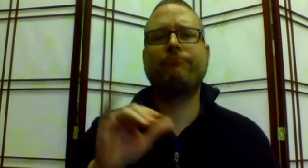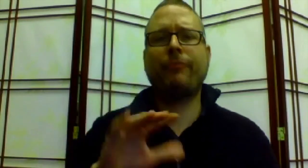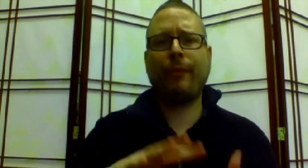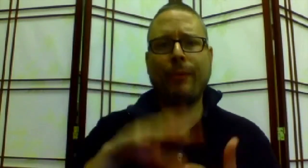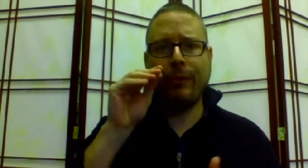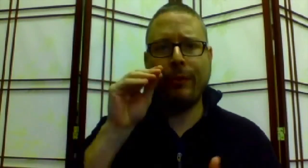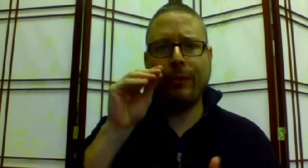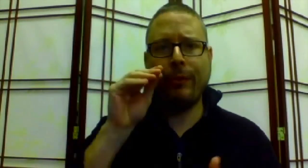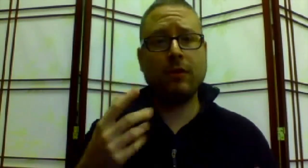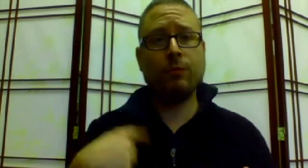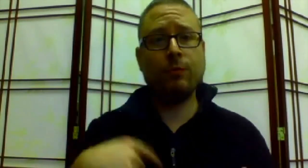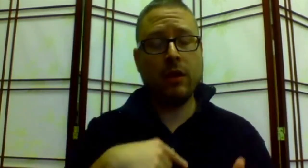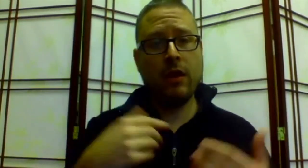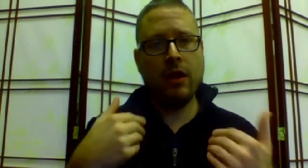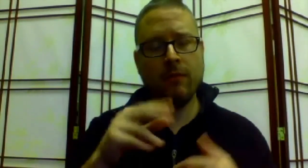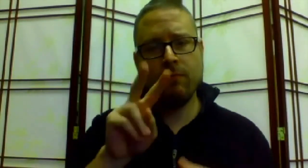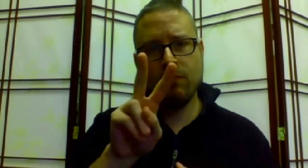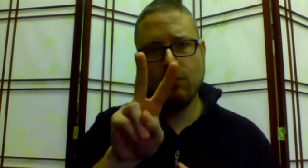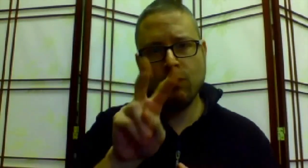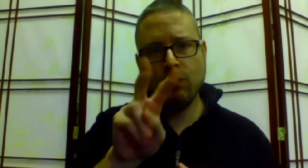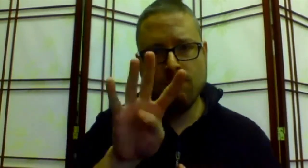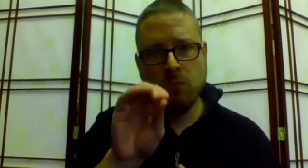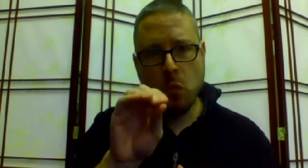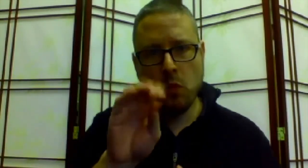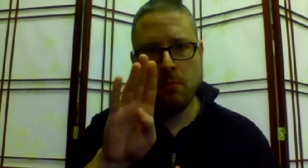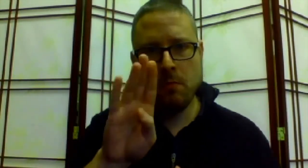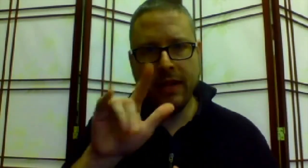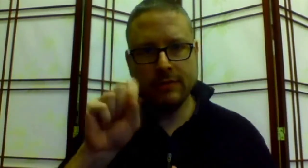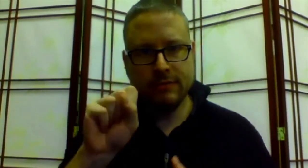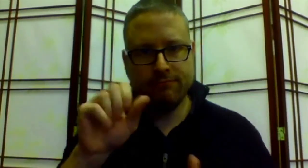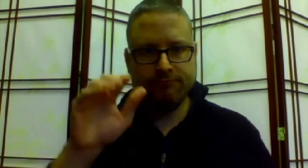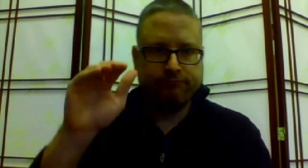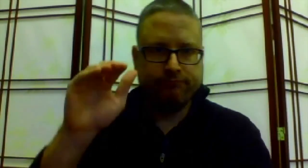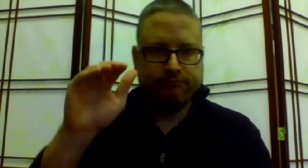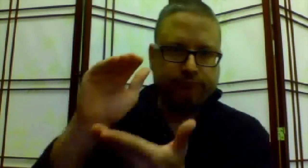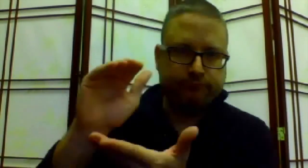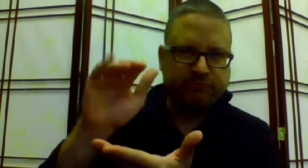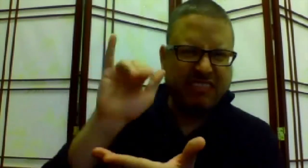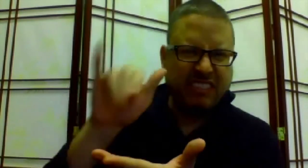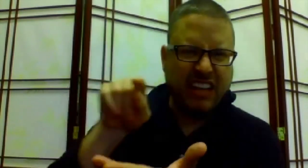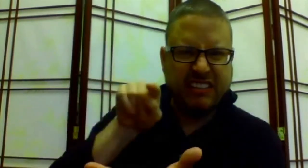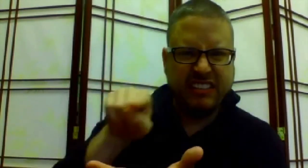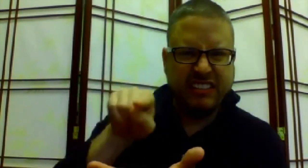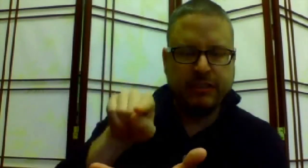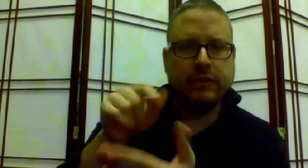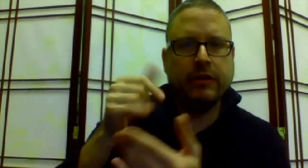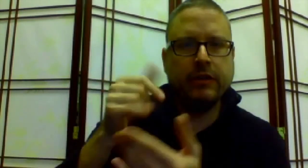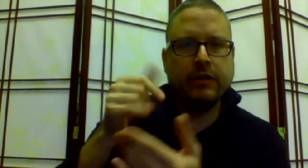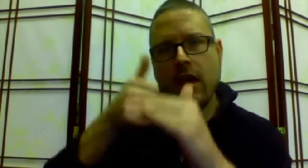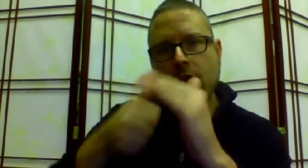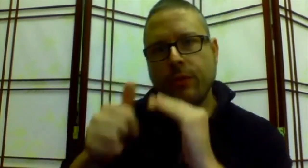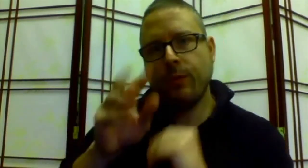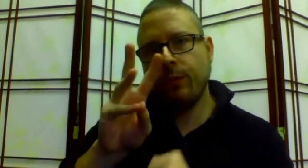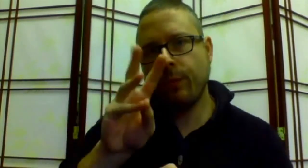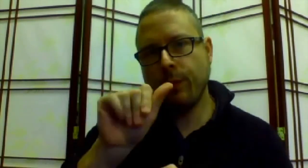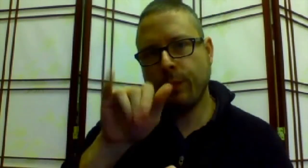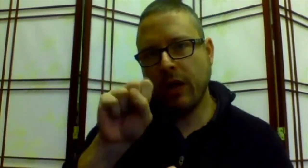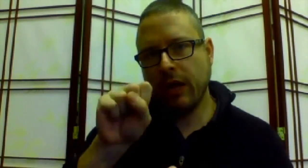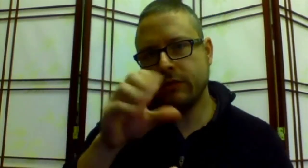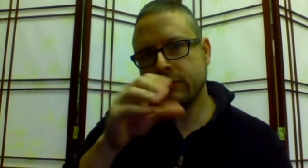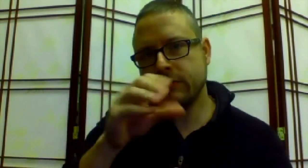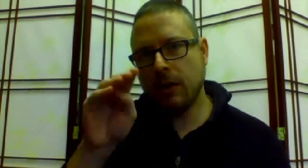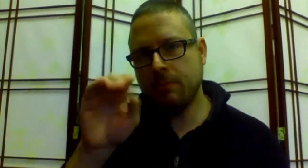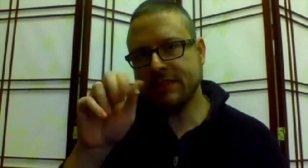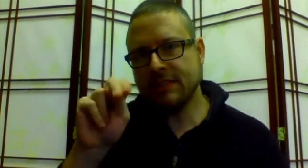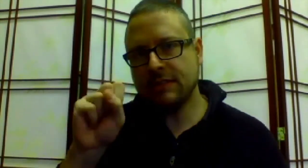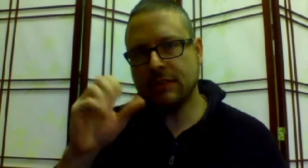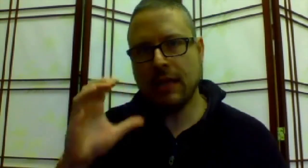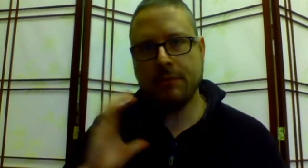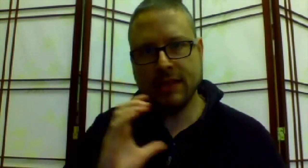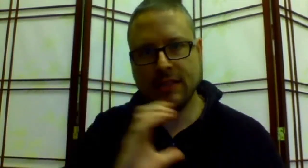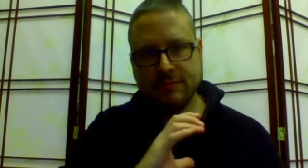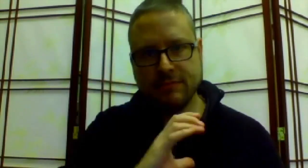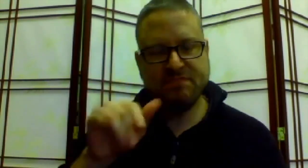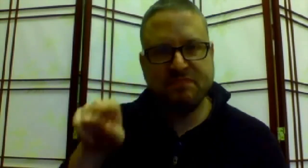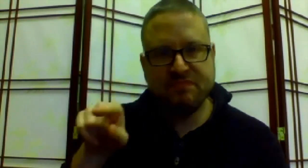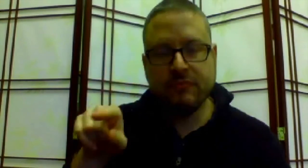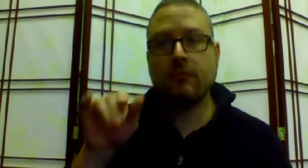I learned that they have $240 billion under Ways and Means Committee.